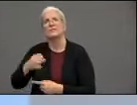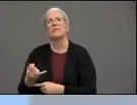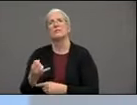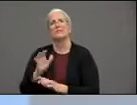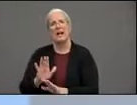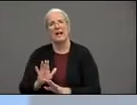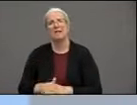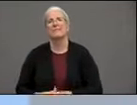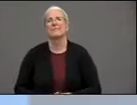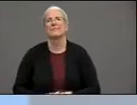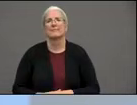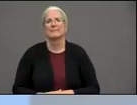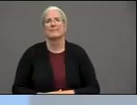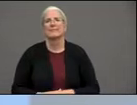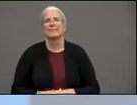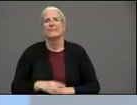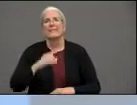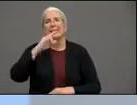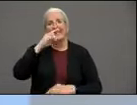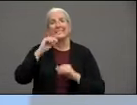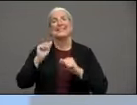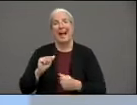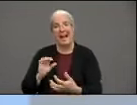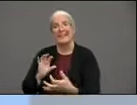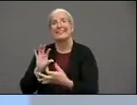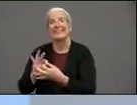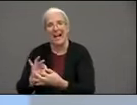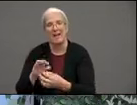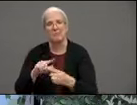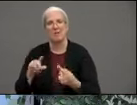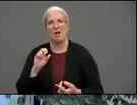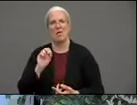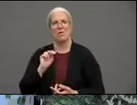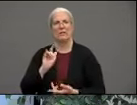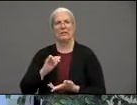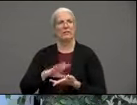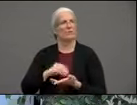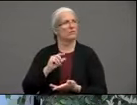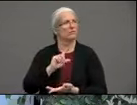learning an hour a day. LL: So what has been your message to